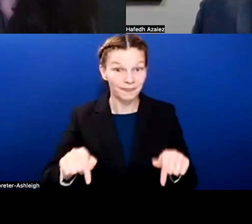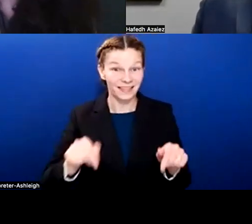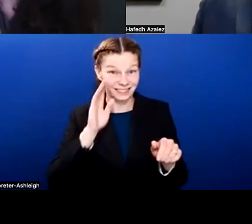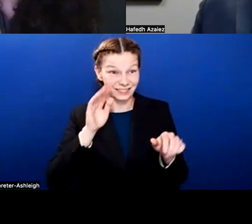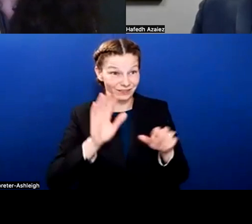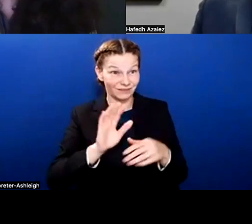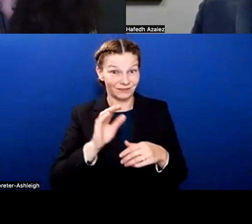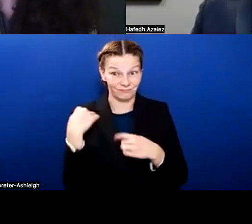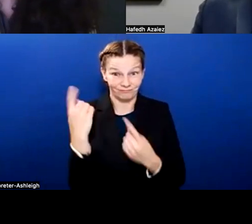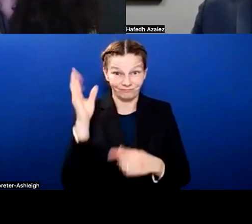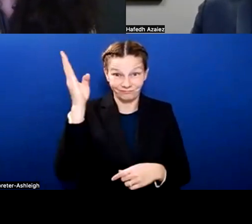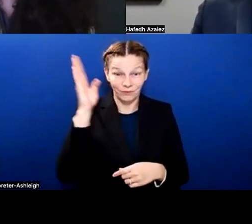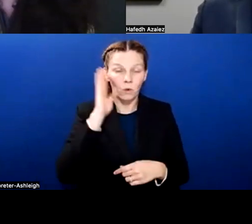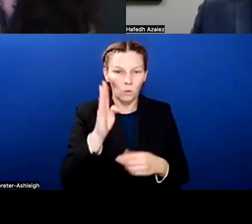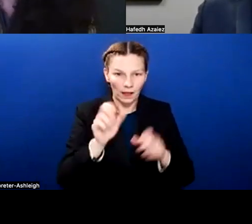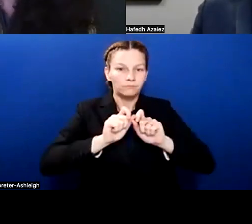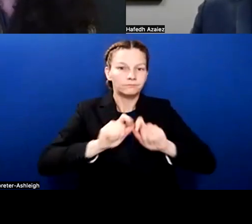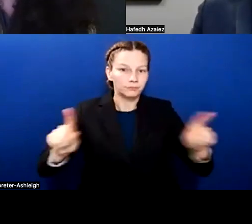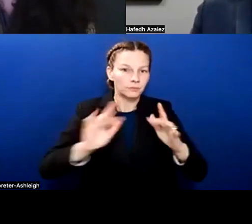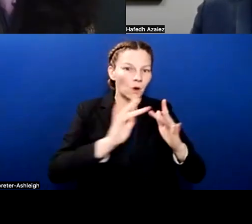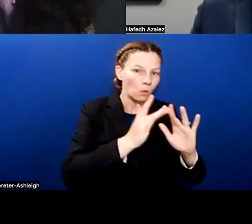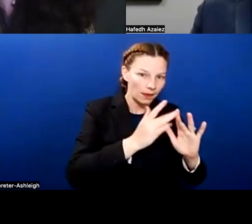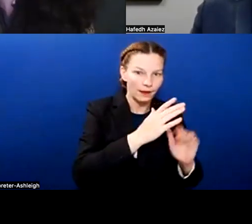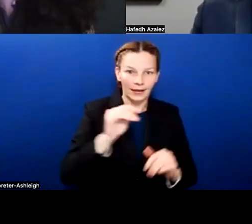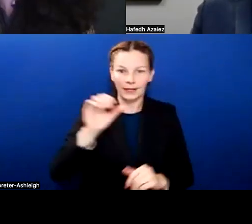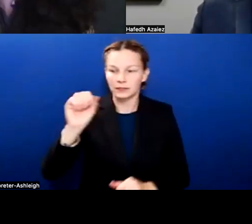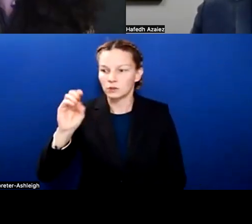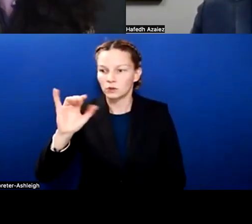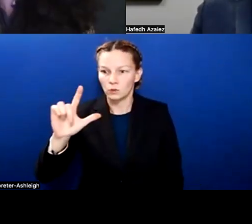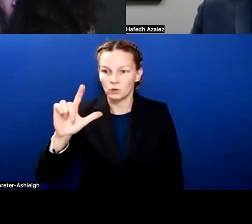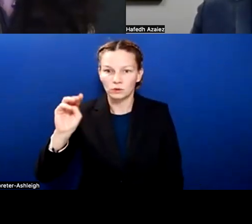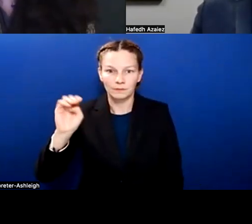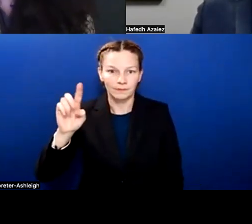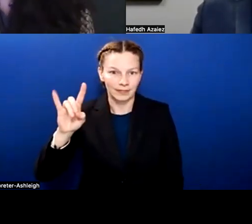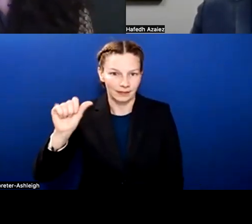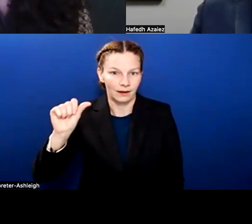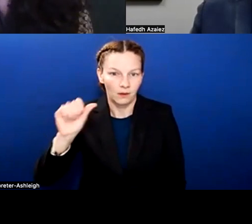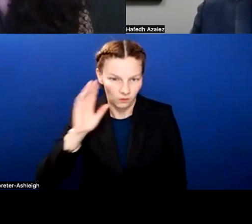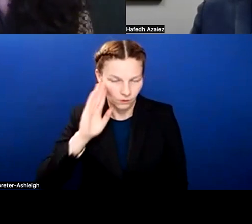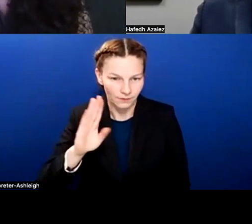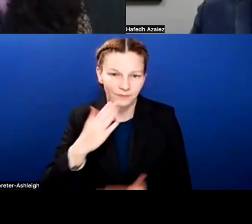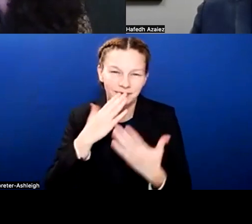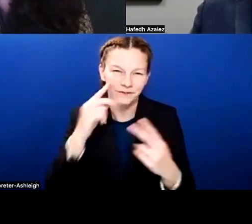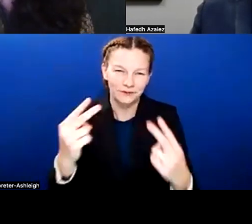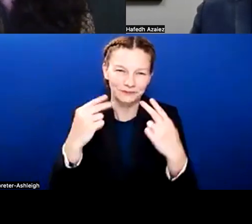and shared on social media platforms in the coming days. So again, thank you for being with us, and I hope you all have a great evening.